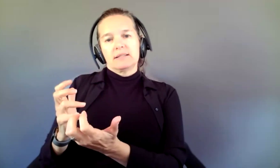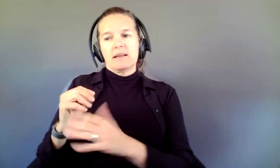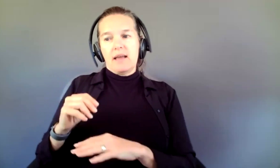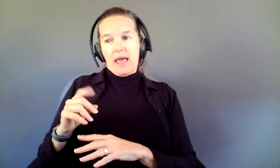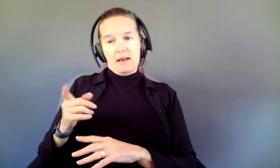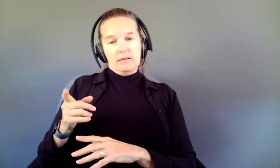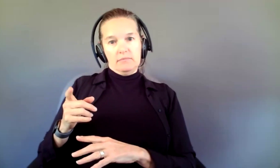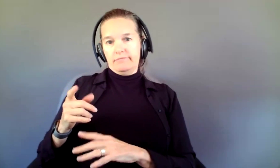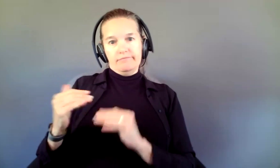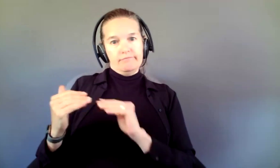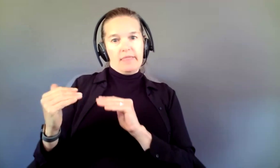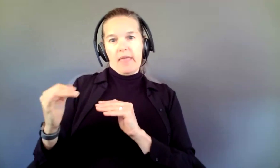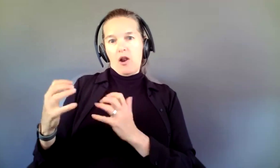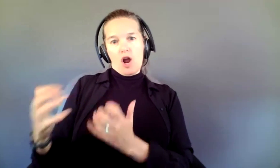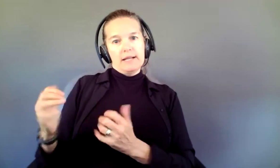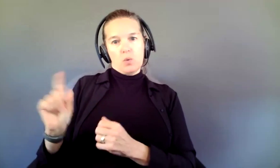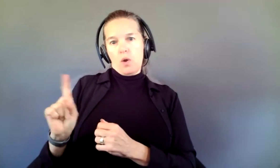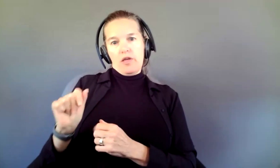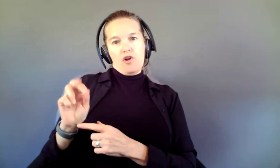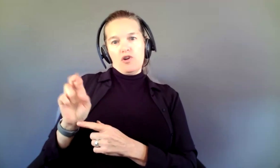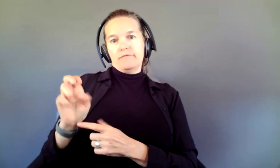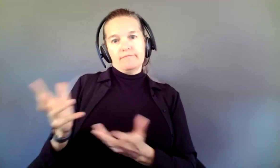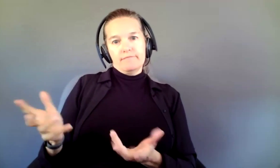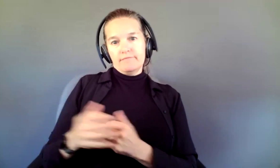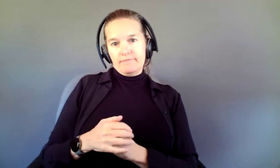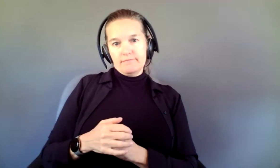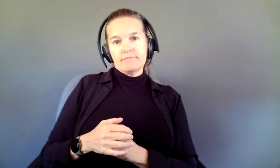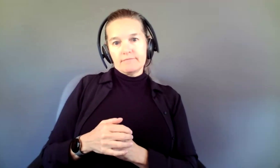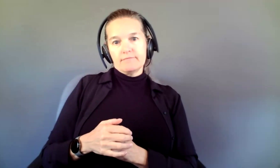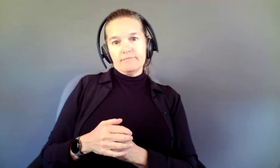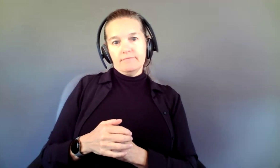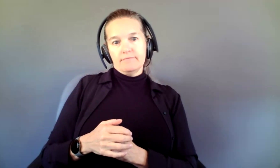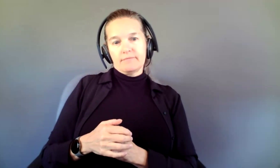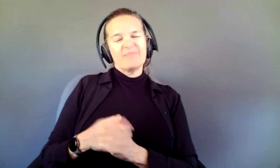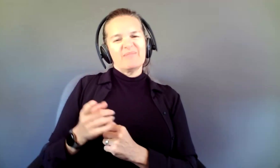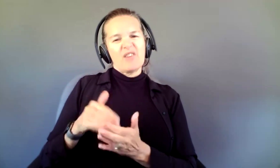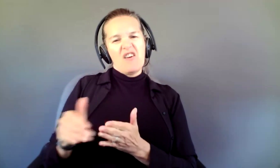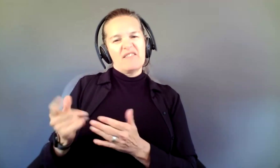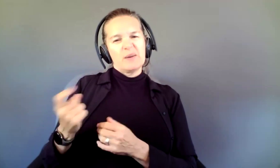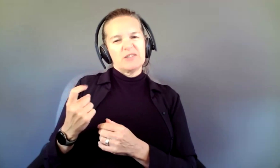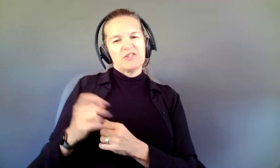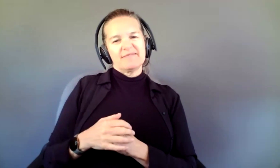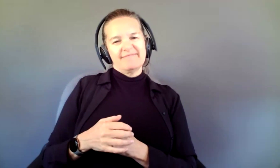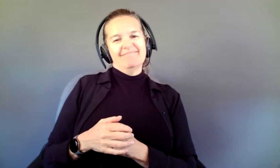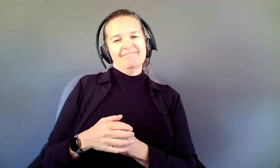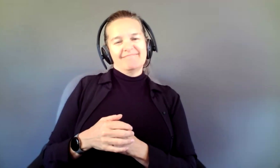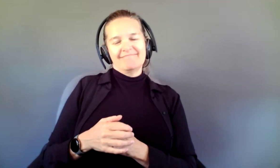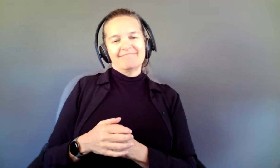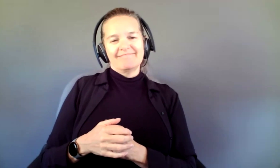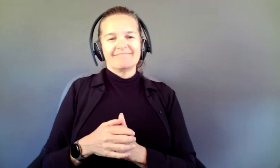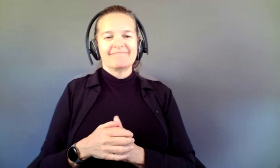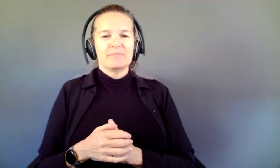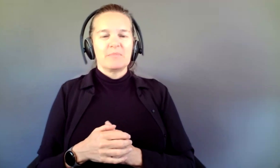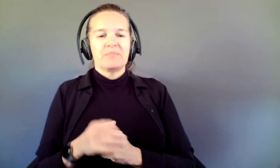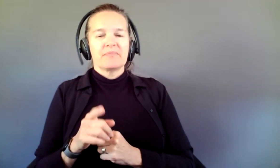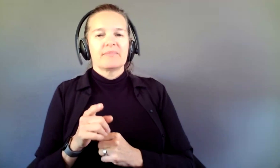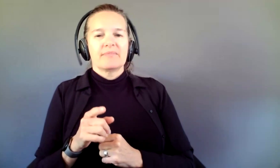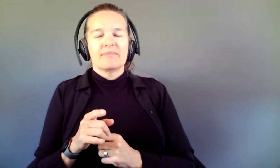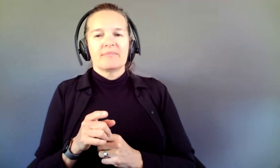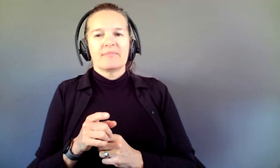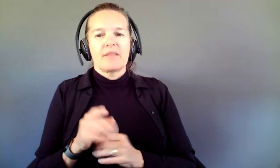where they are at. We get that one a lot. QUITA: Related to that, there's a question about